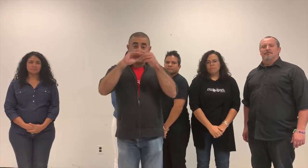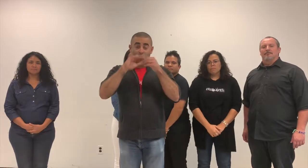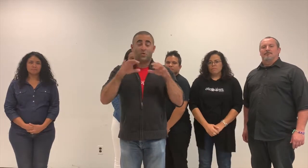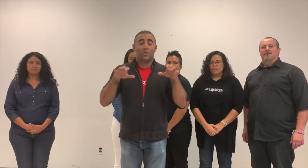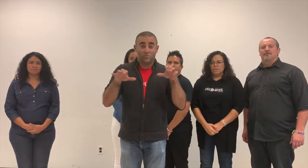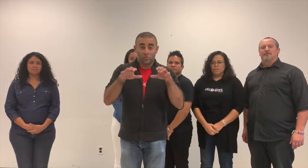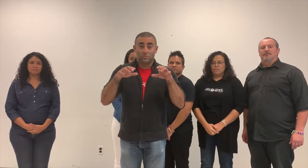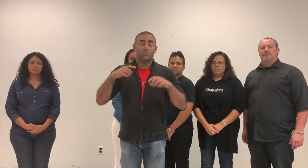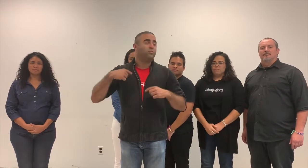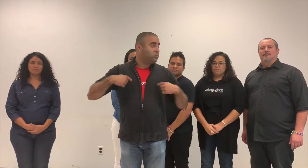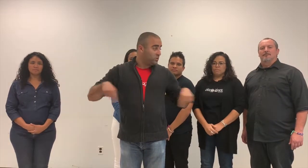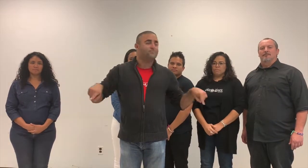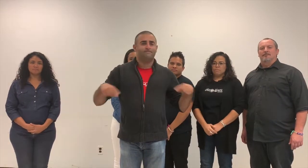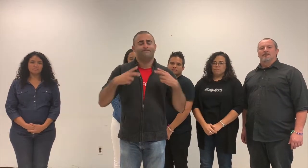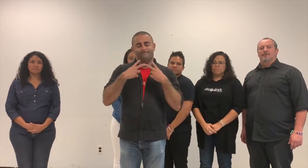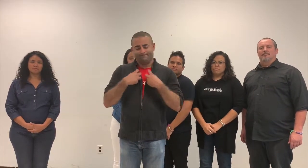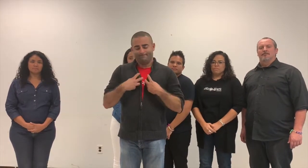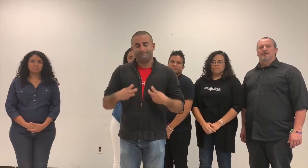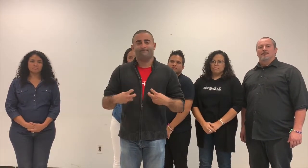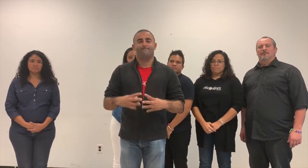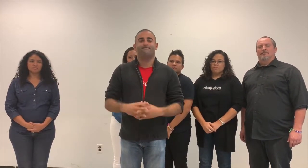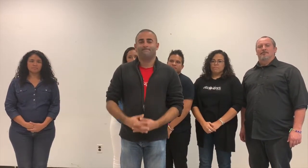We have reflected on our actions.